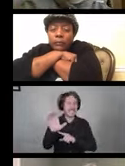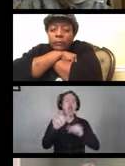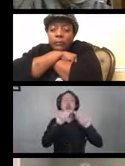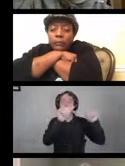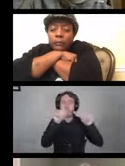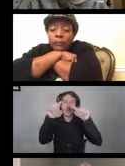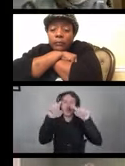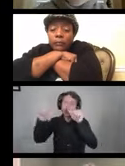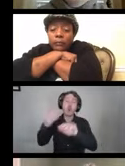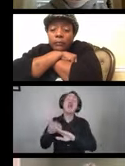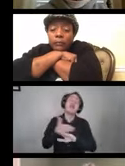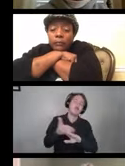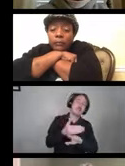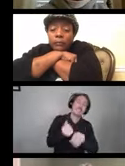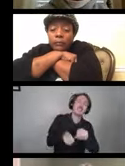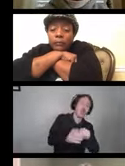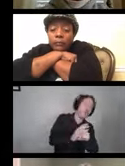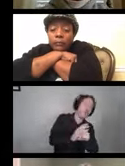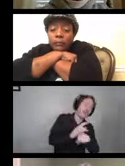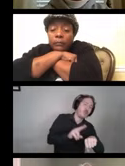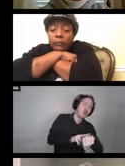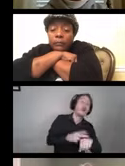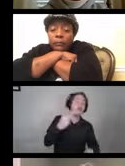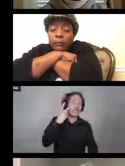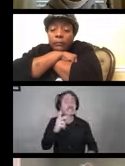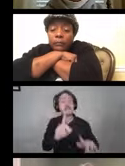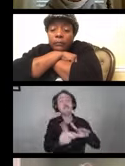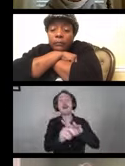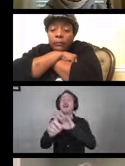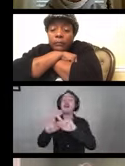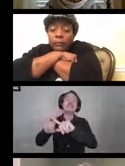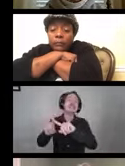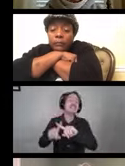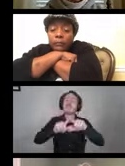I would see the CDC guidelines popping up in all different languages all over the world.